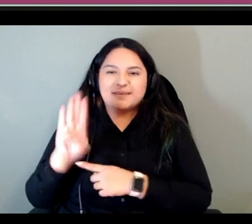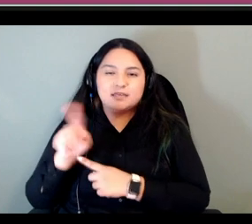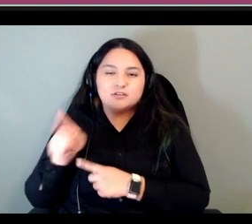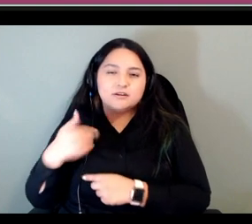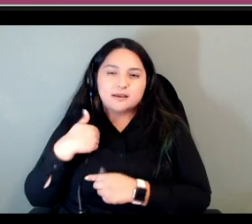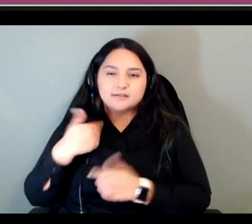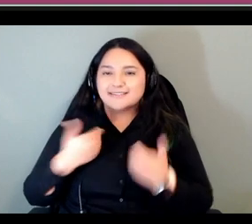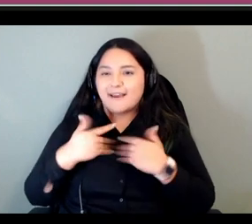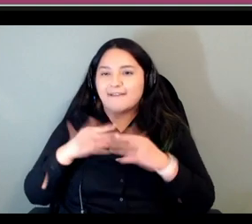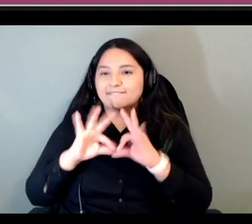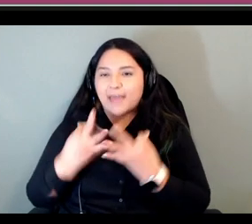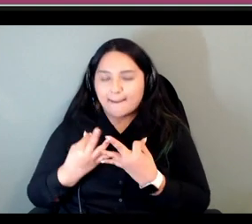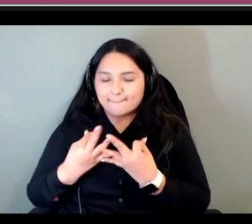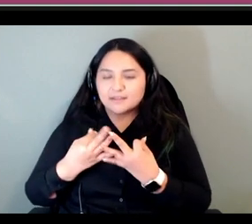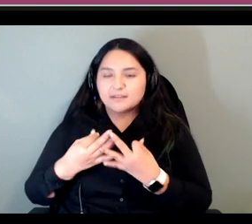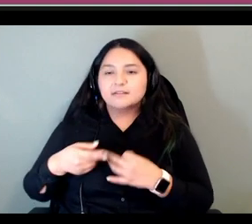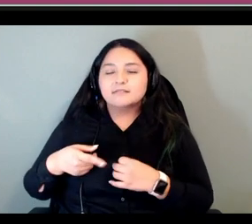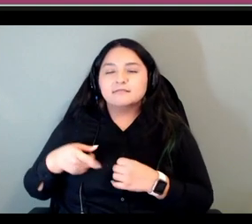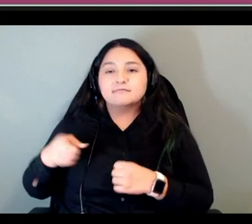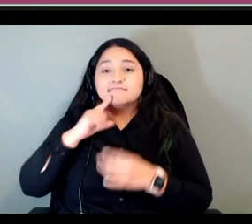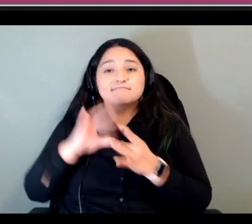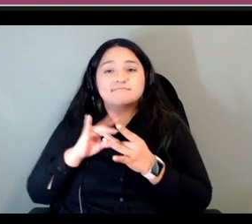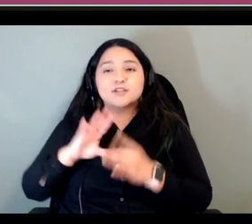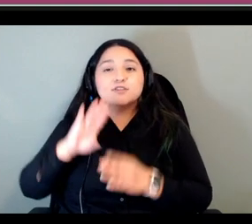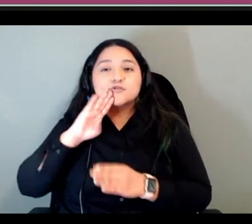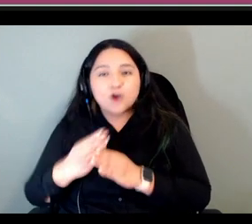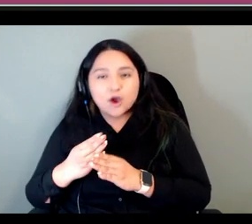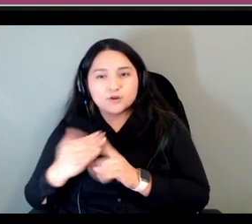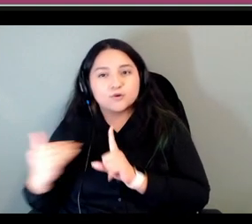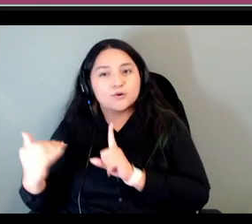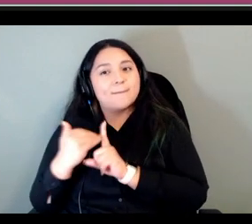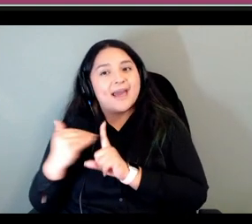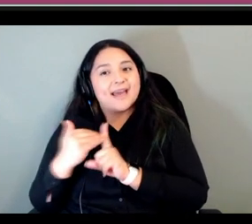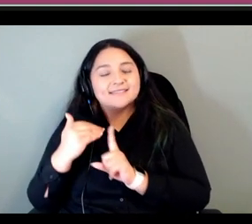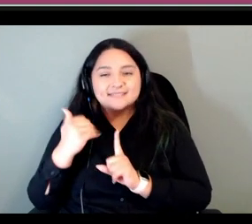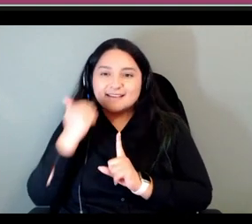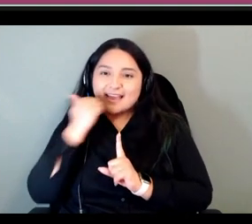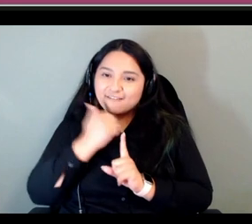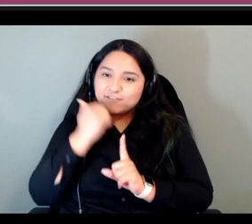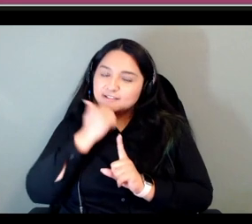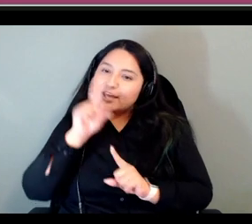reminds her every day that she they have to do macheth and one age she wants to use the